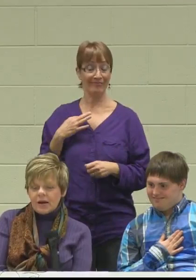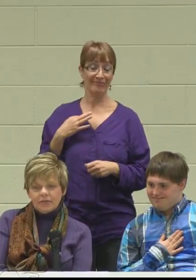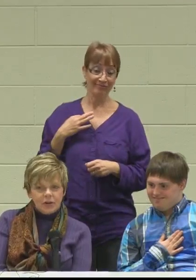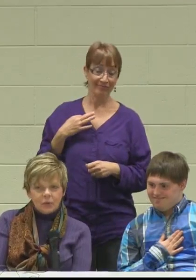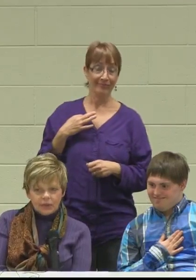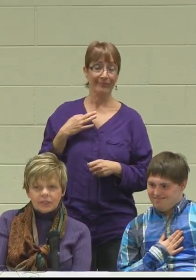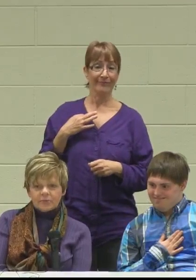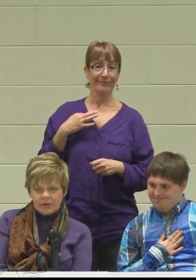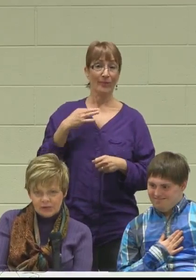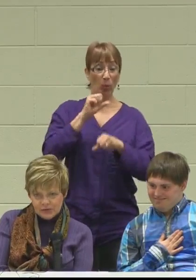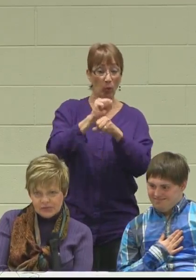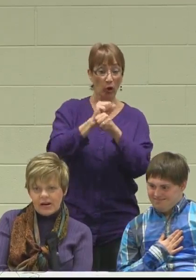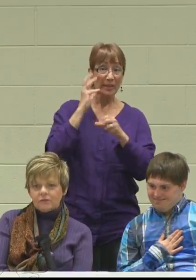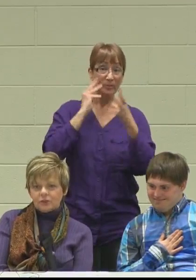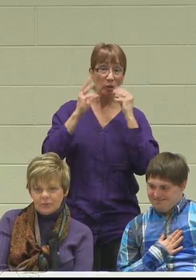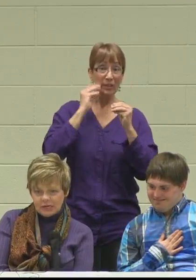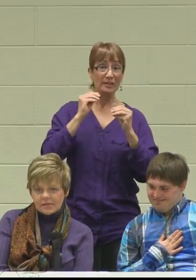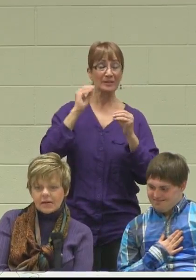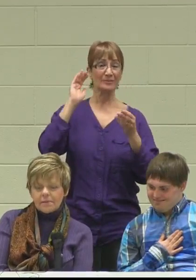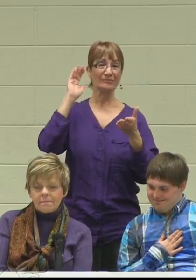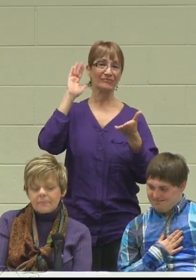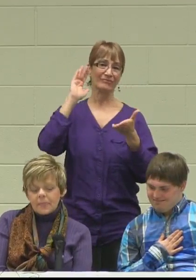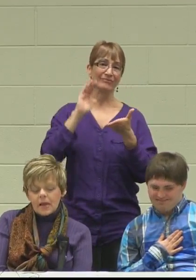to have any work experience goes down tremendously,